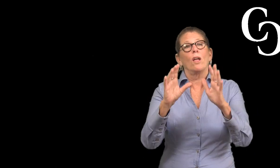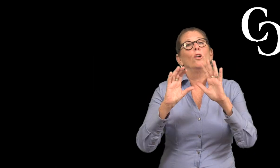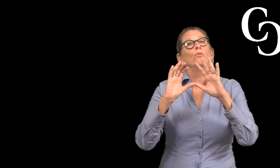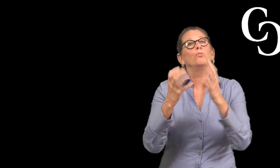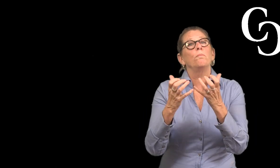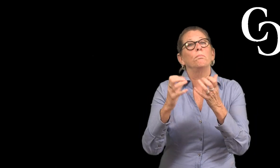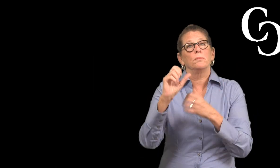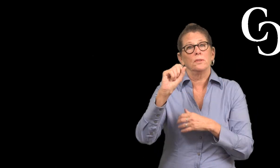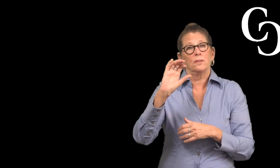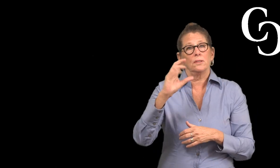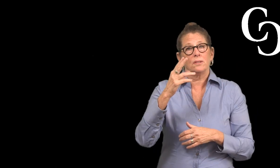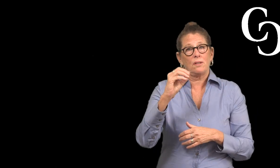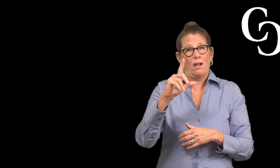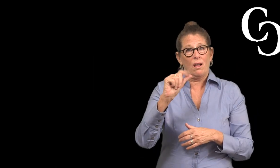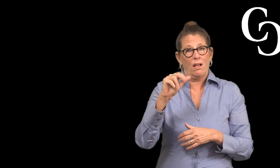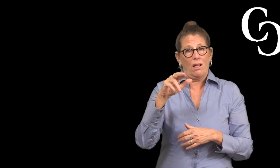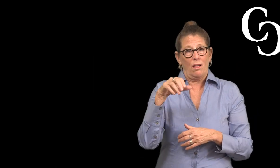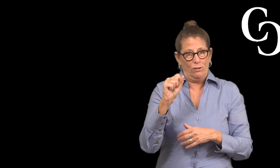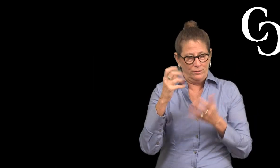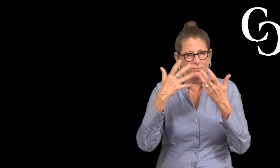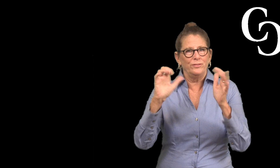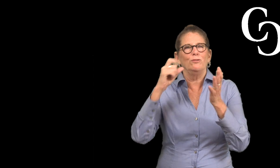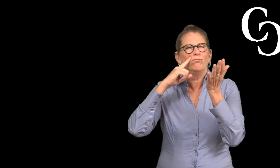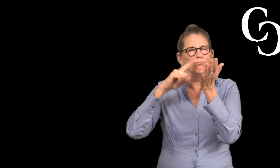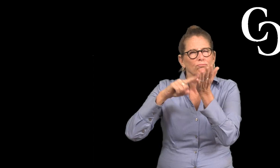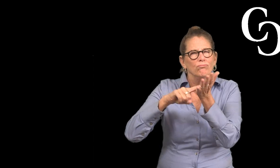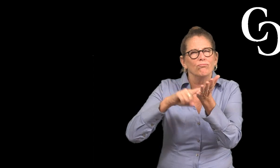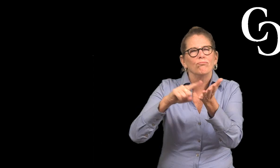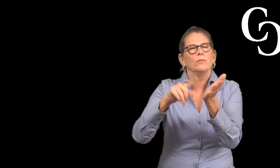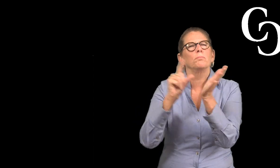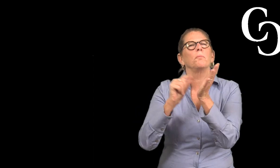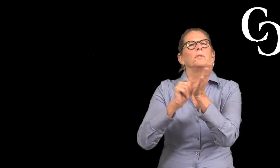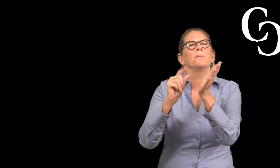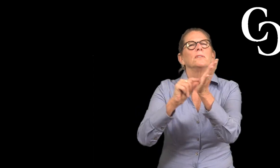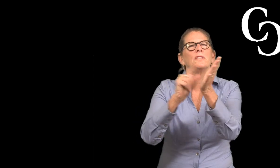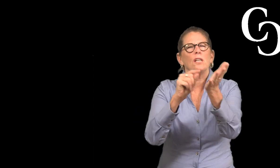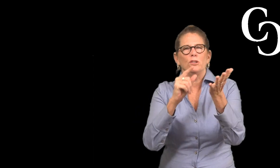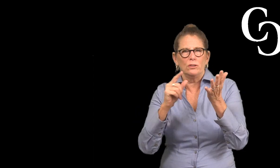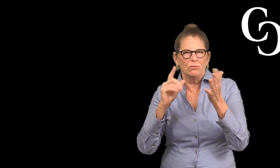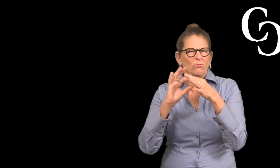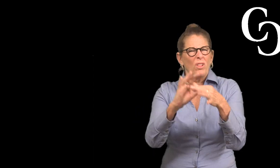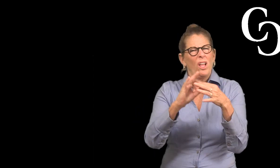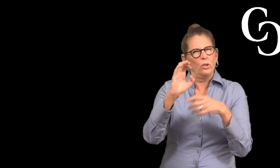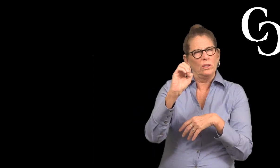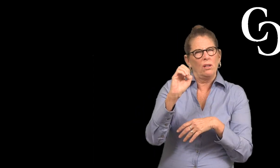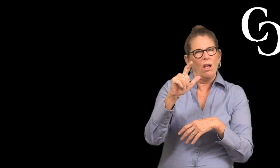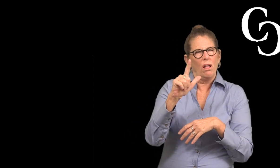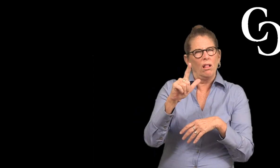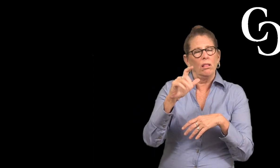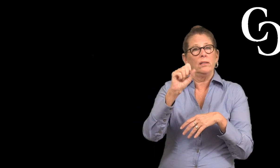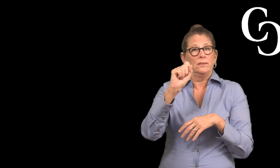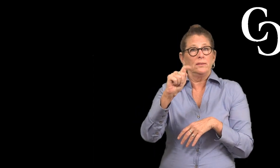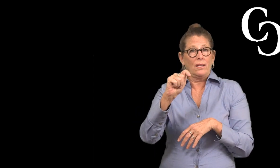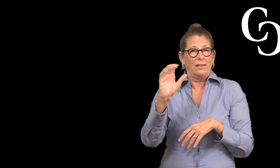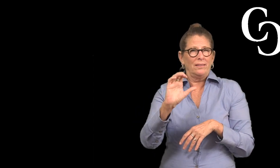This review takes as broad and inclusive an approach as possible,